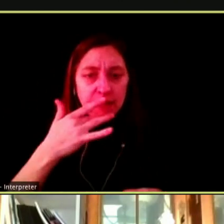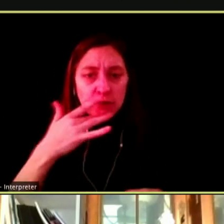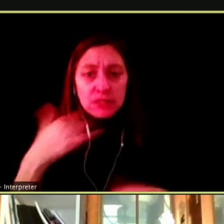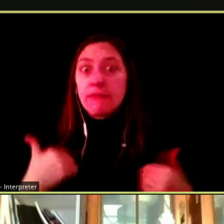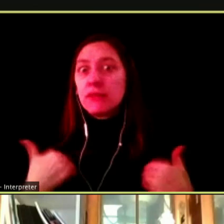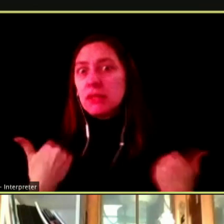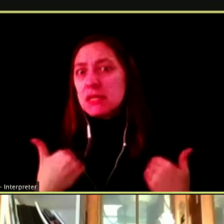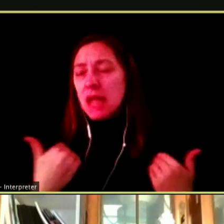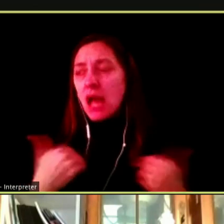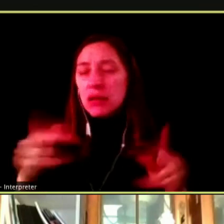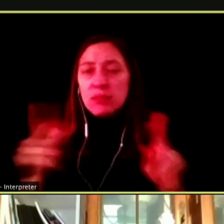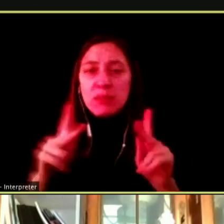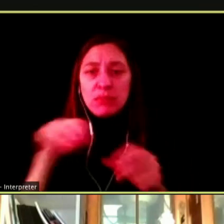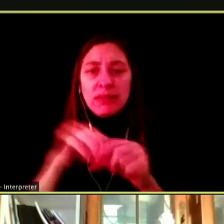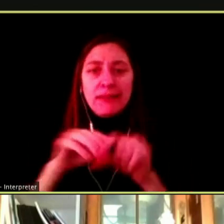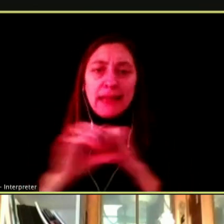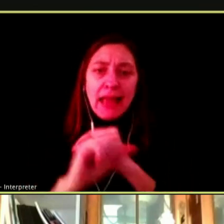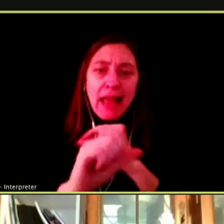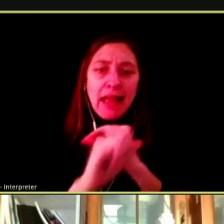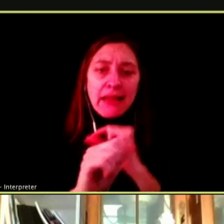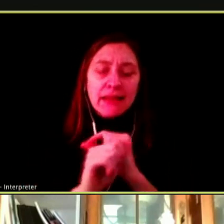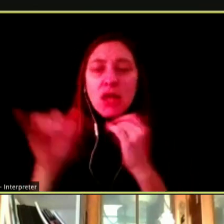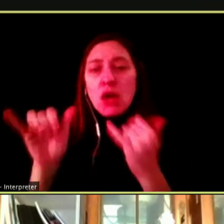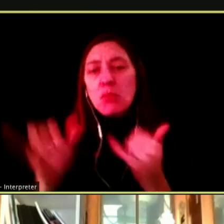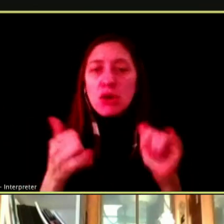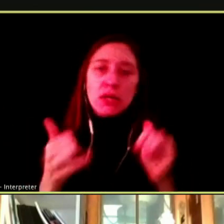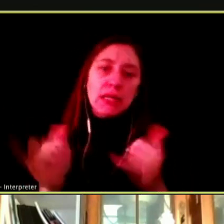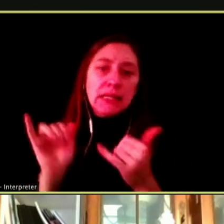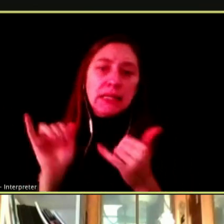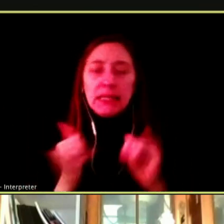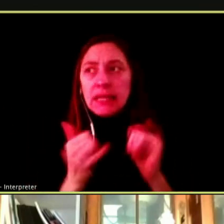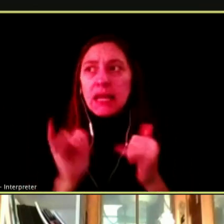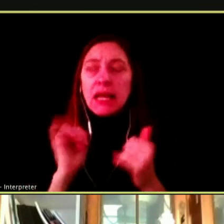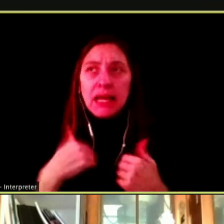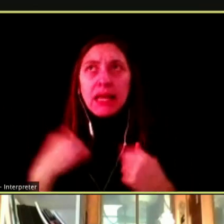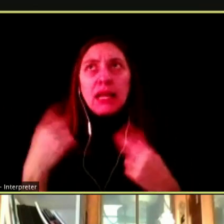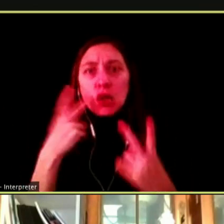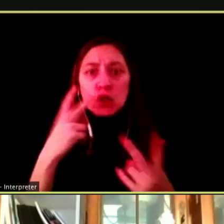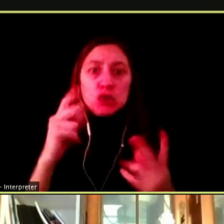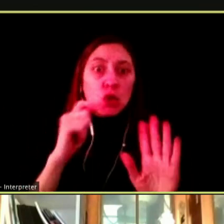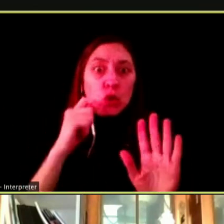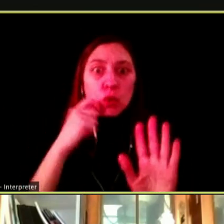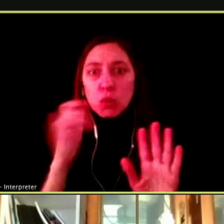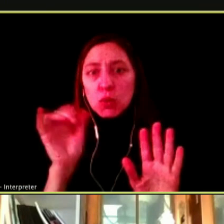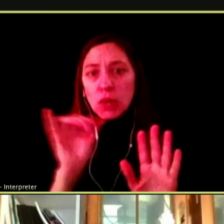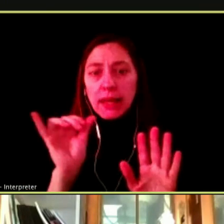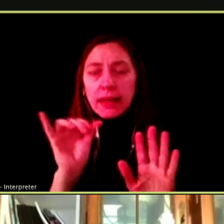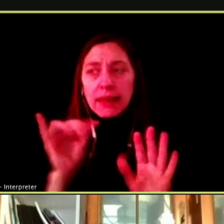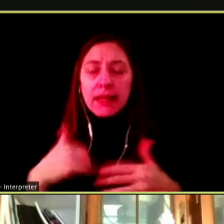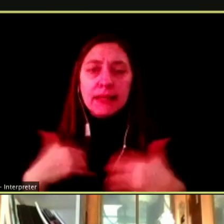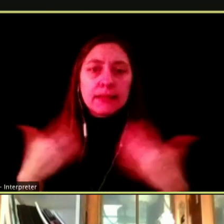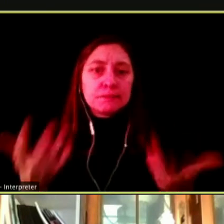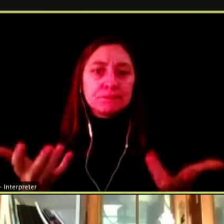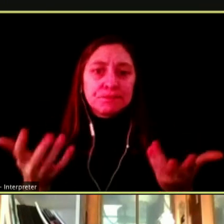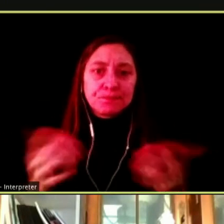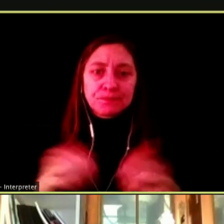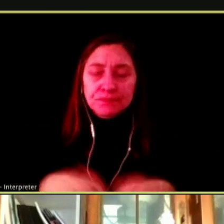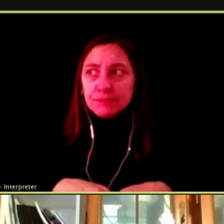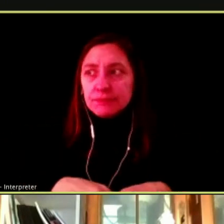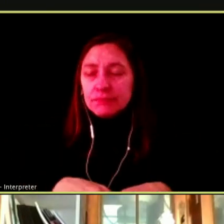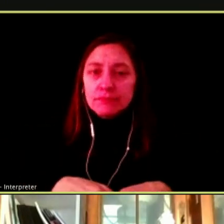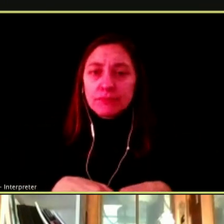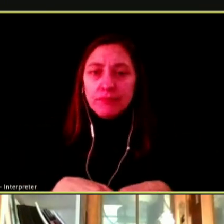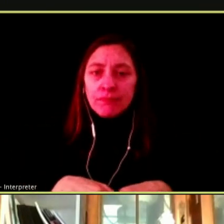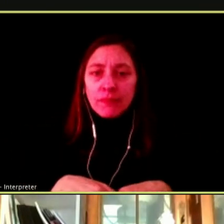IT LOOKS COOL AND MYSTERIOUS AS WELL AS A SMOKE AND MIRRORS AFFECT.